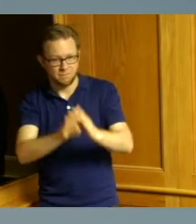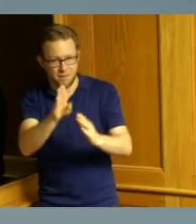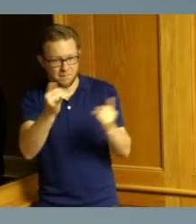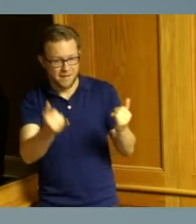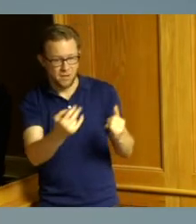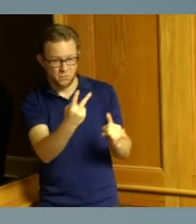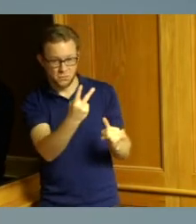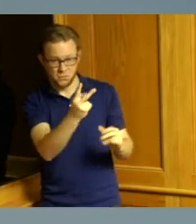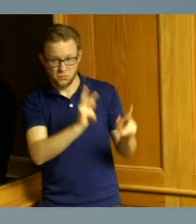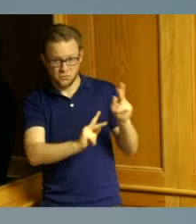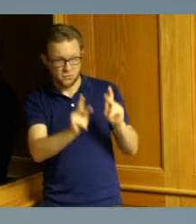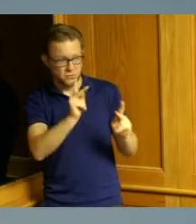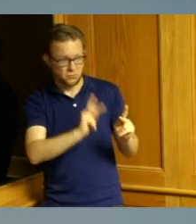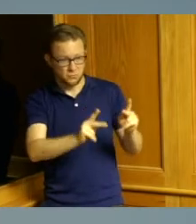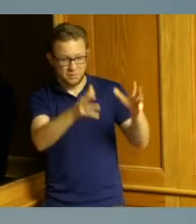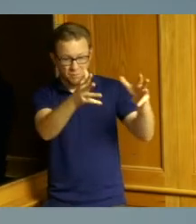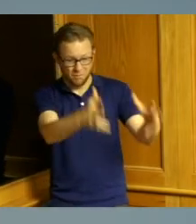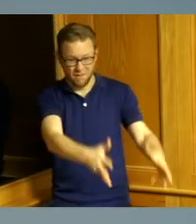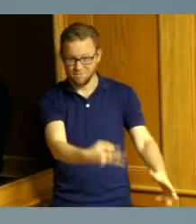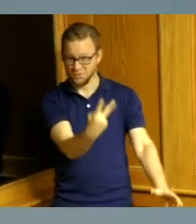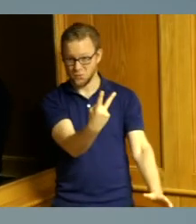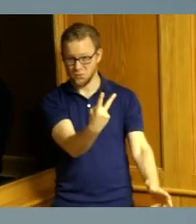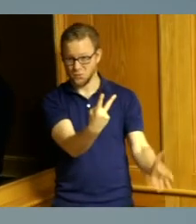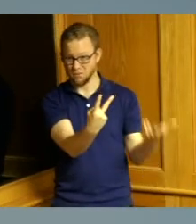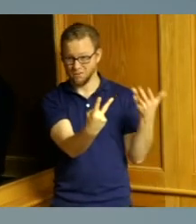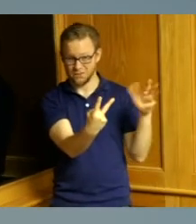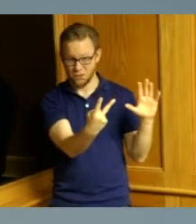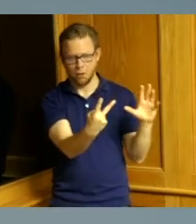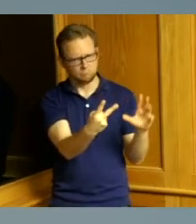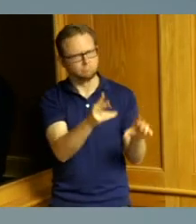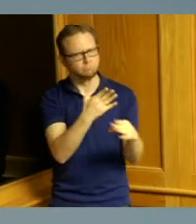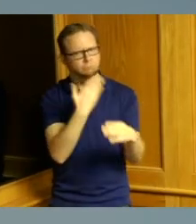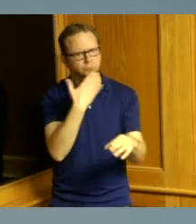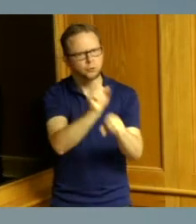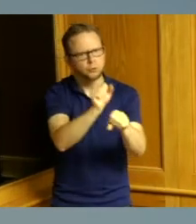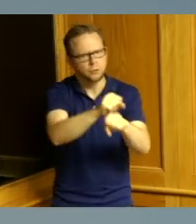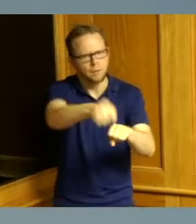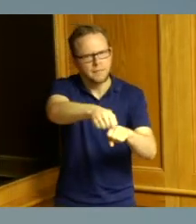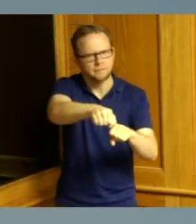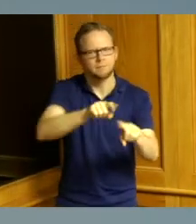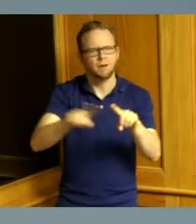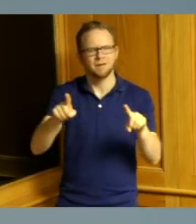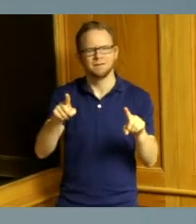in that shop right now who are doing an excellent job holding down the fort but National Development